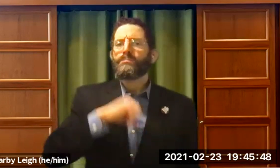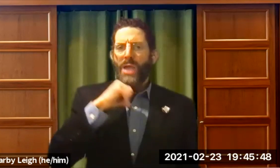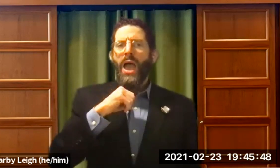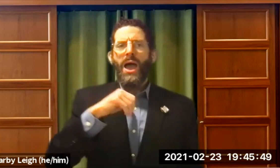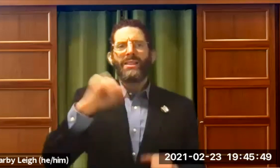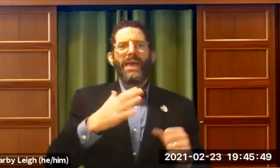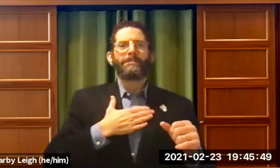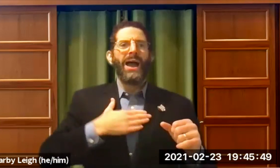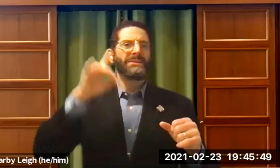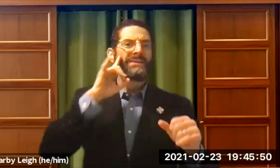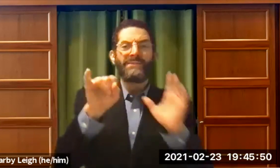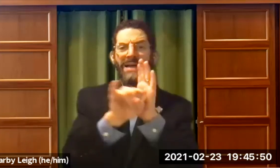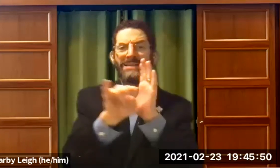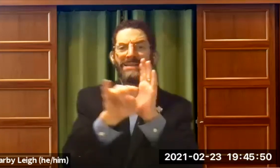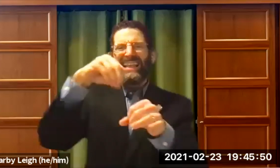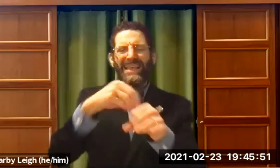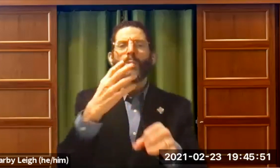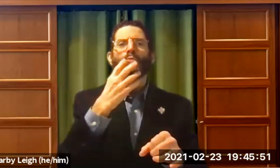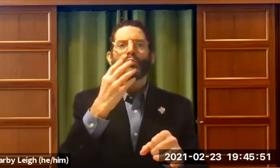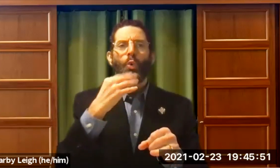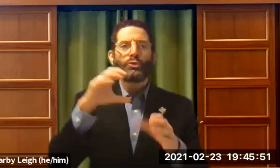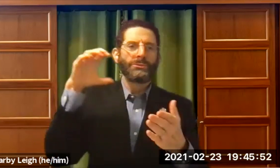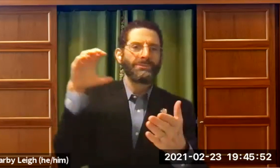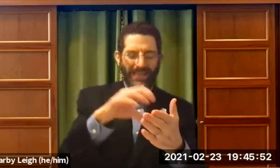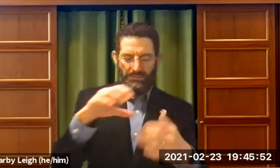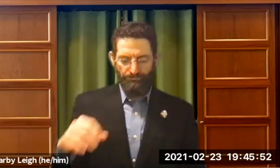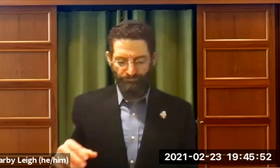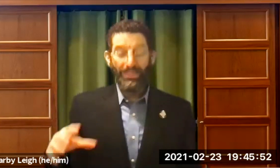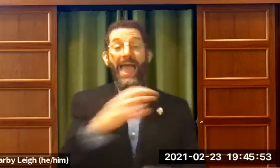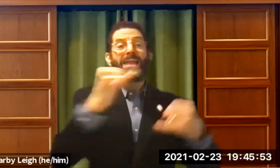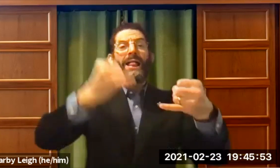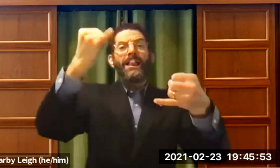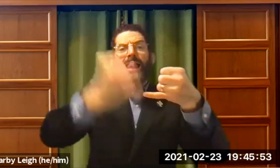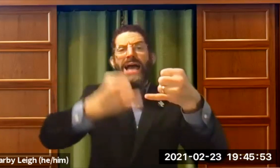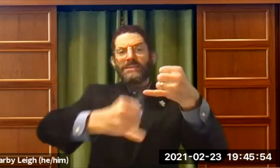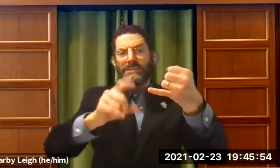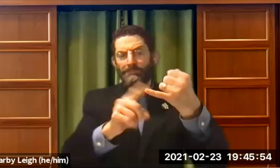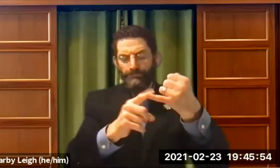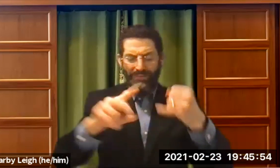That made me proud. That was a healthy image, a good idea at this. I'm Jewish and I'm deaf.